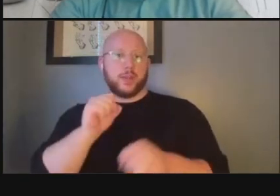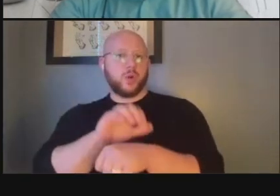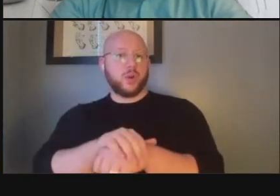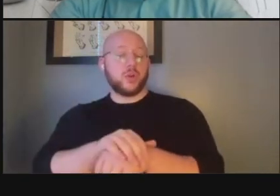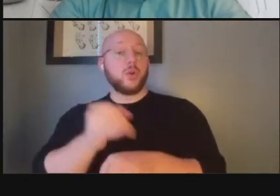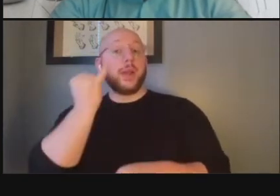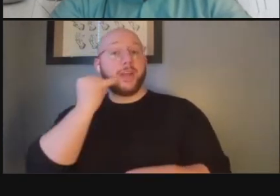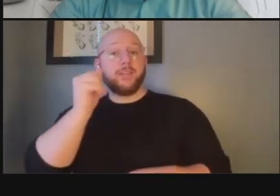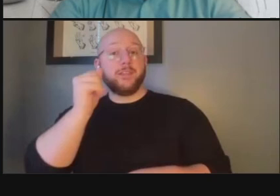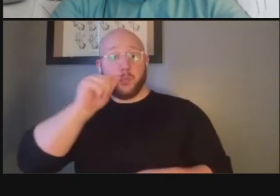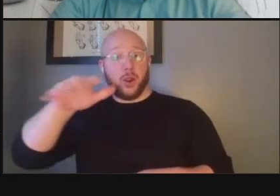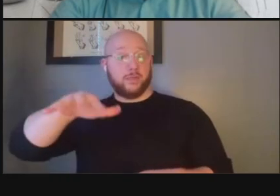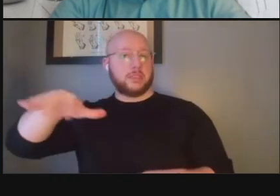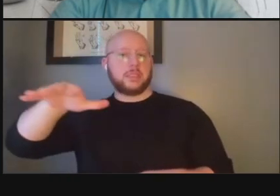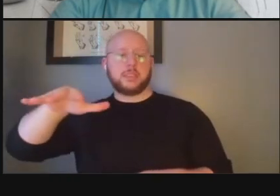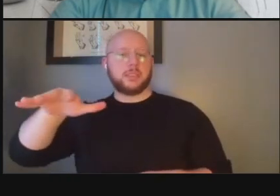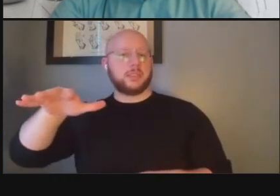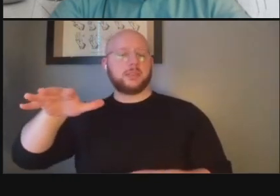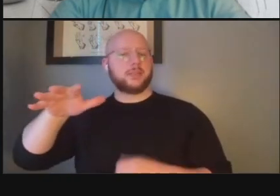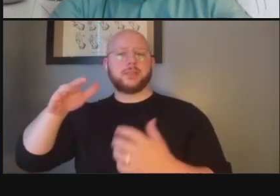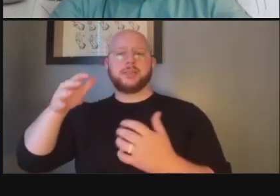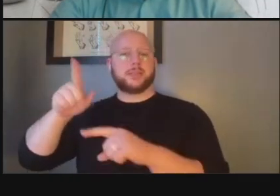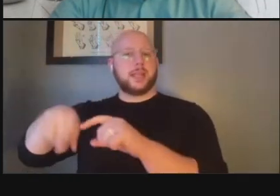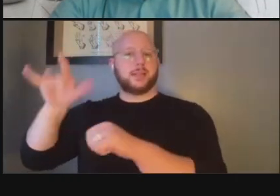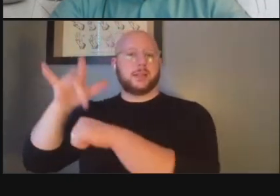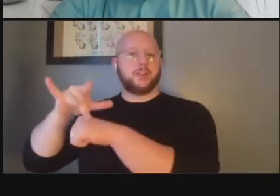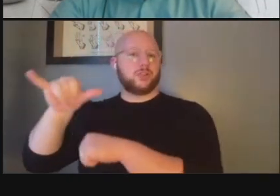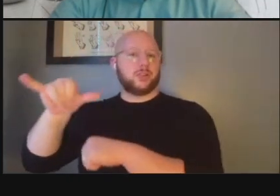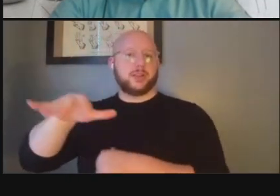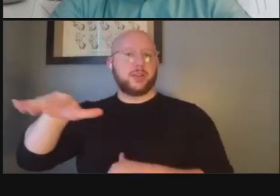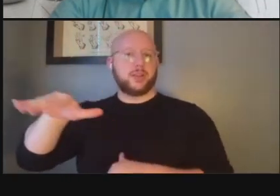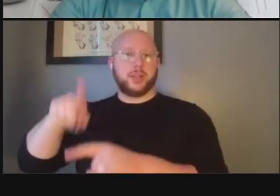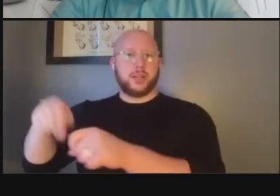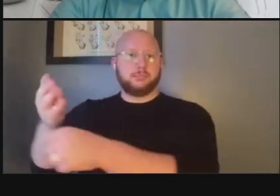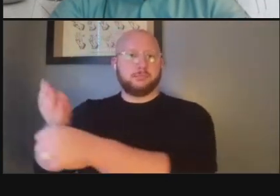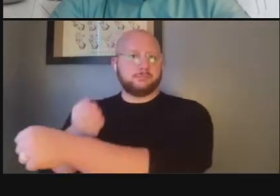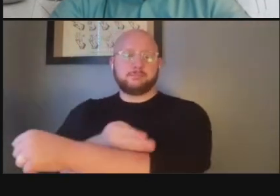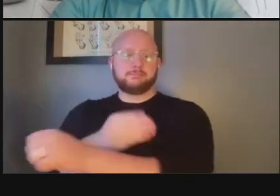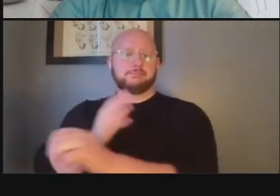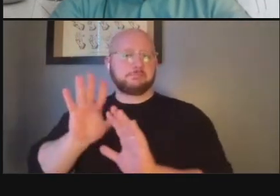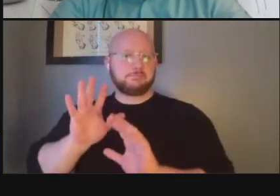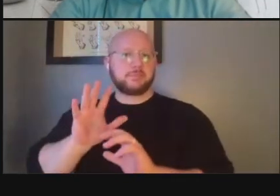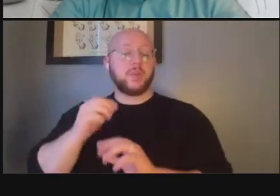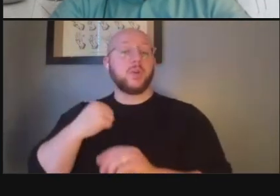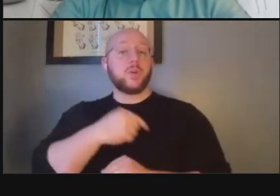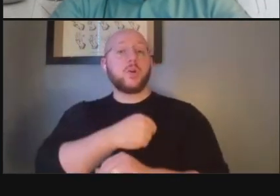space um we're not going to be able to make improvements to that we can pass along the ideas